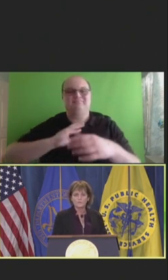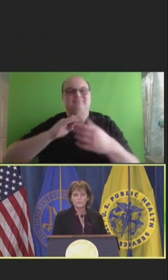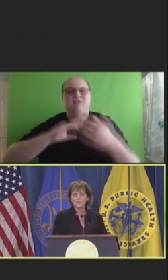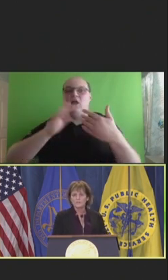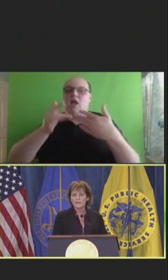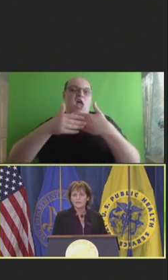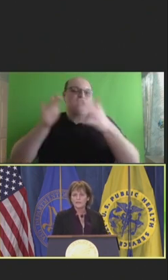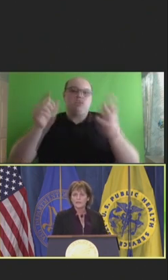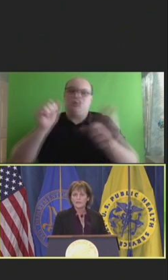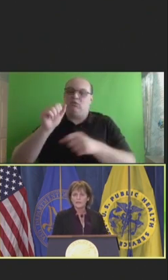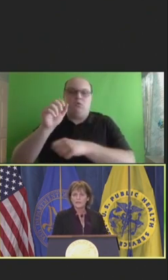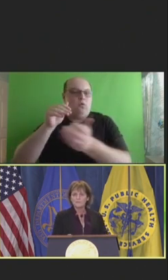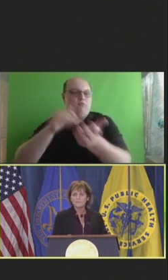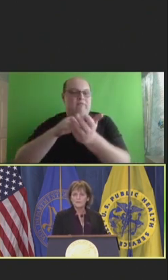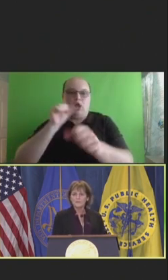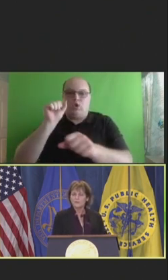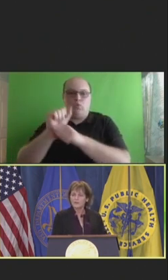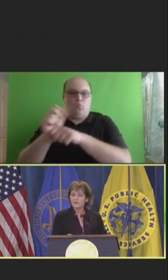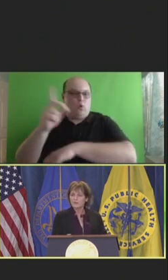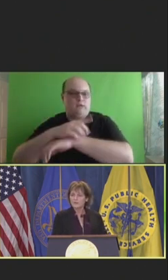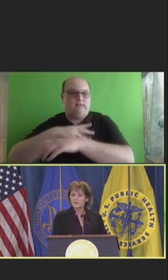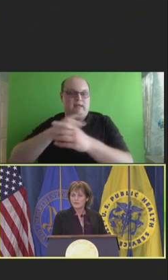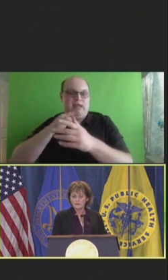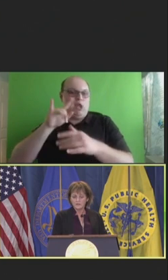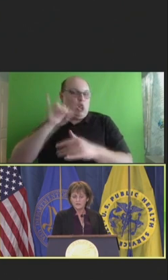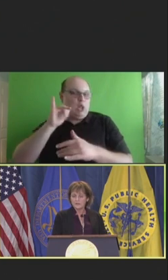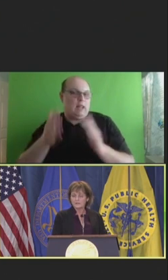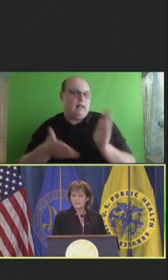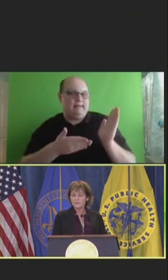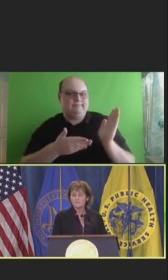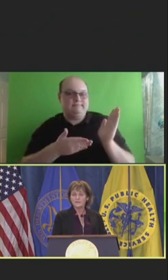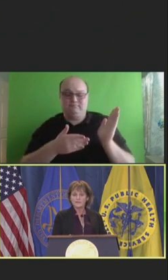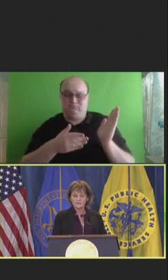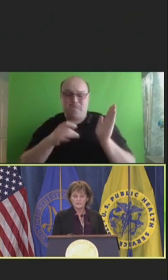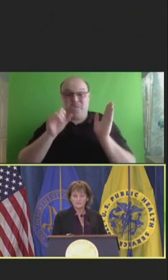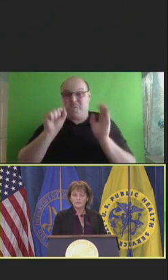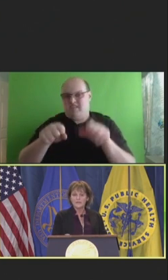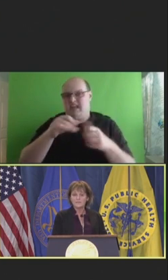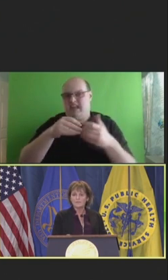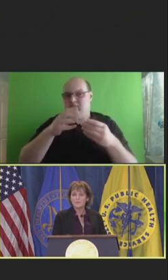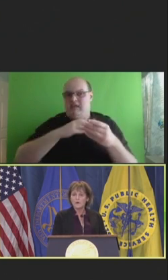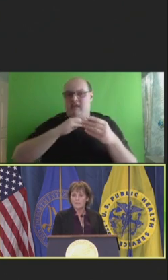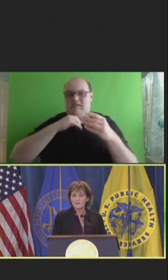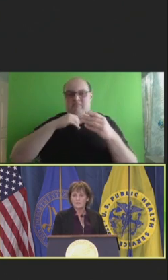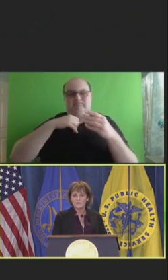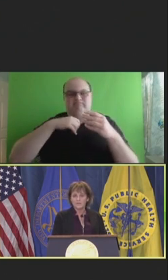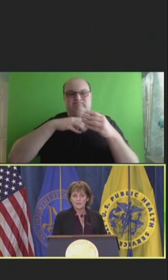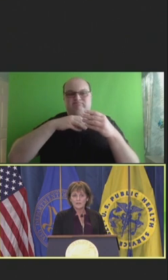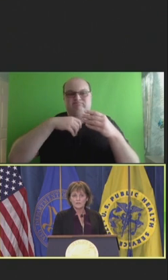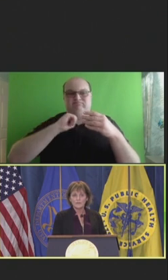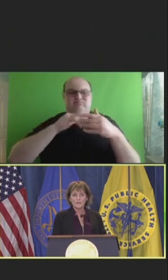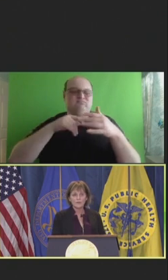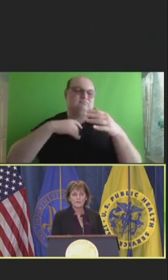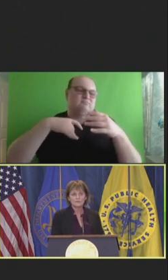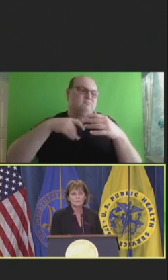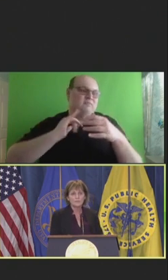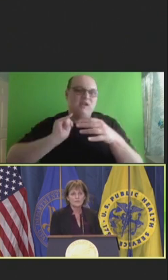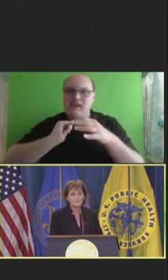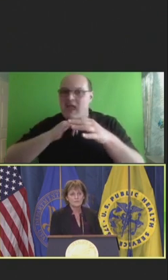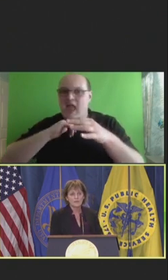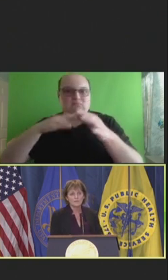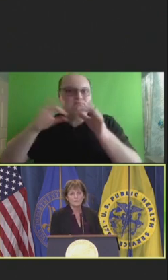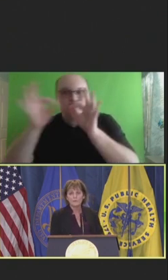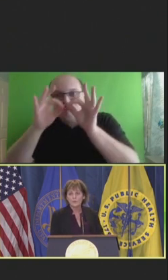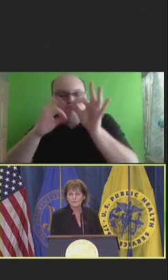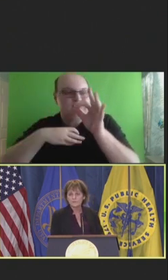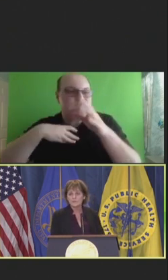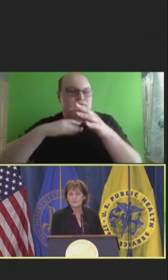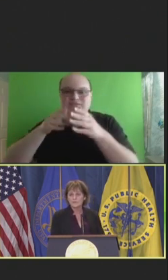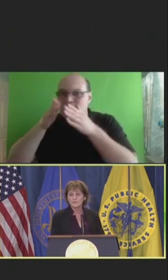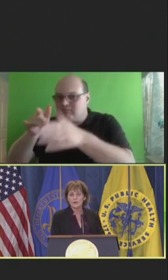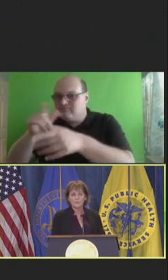workday can be distracted from our patient doing tremendous amount of mostly EHR burden